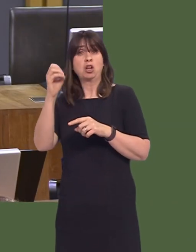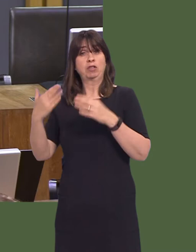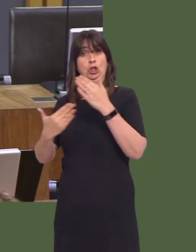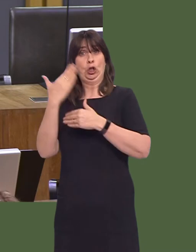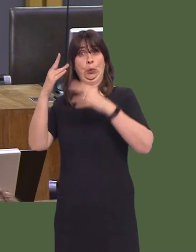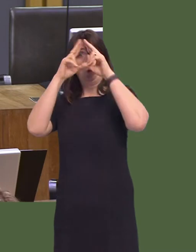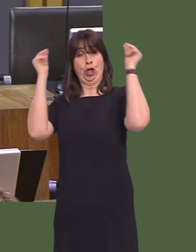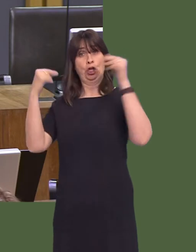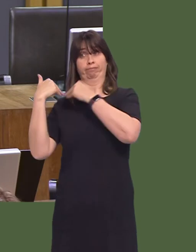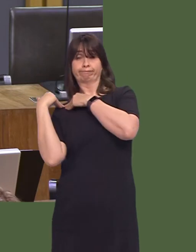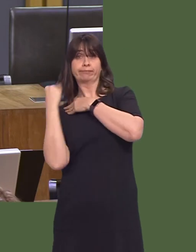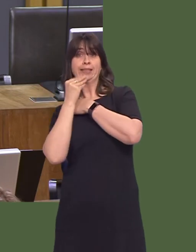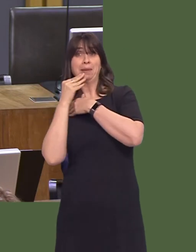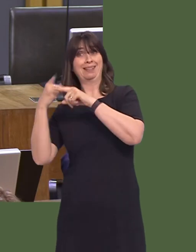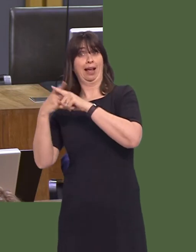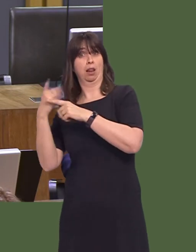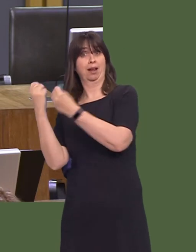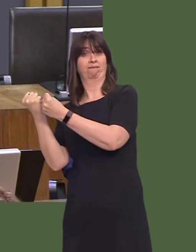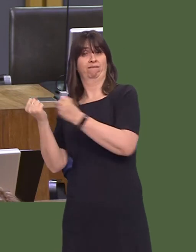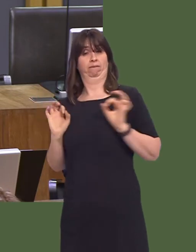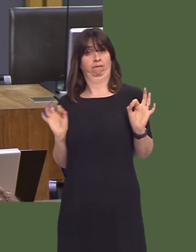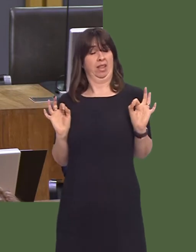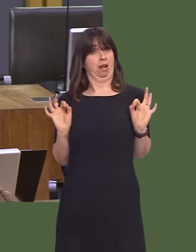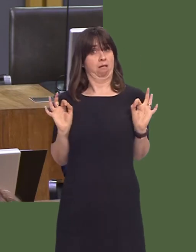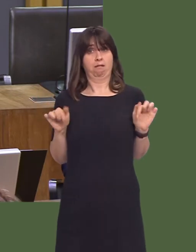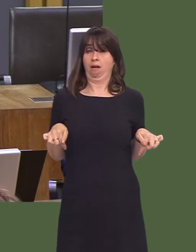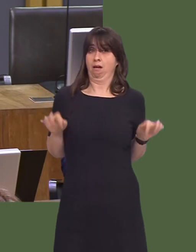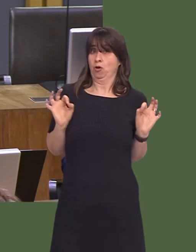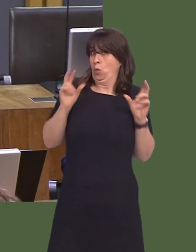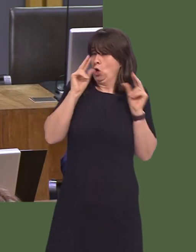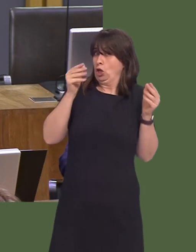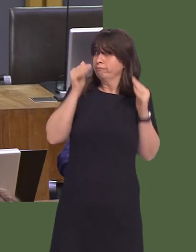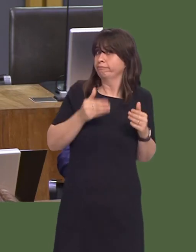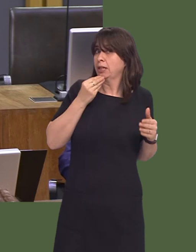introduced in England. We don't have any here. Even though, of course, insulin pumps are